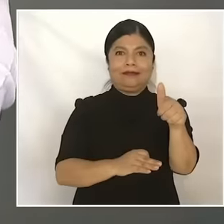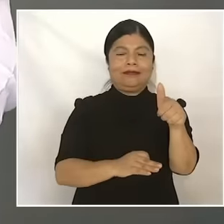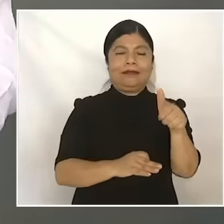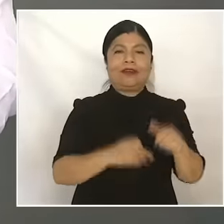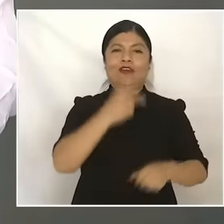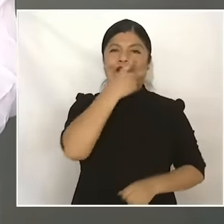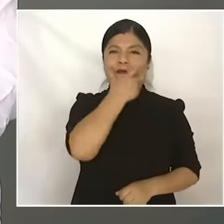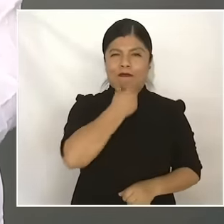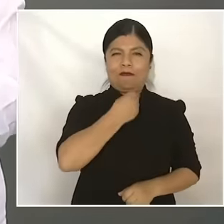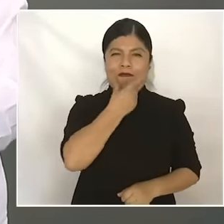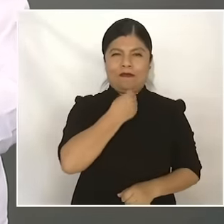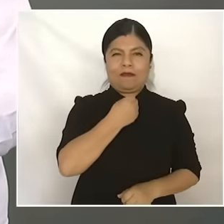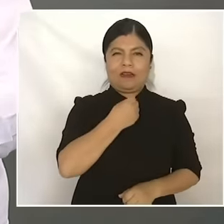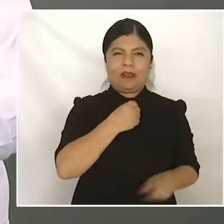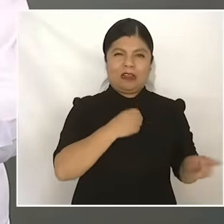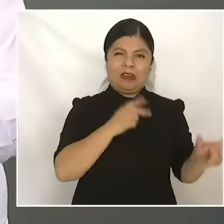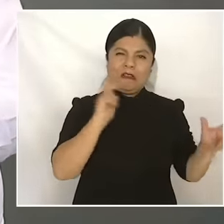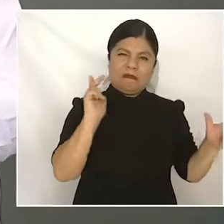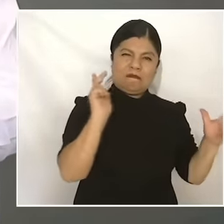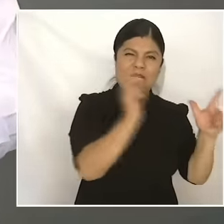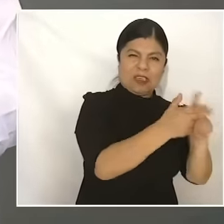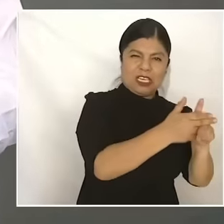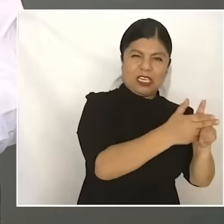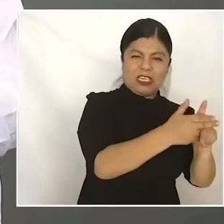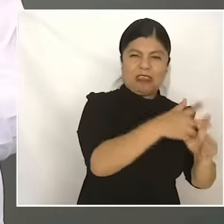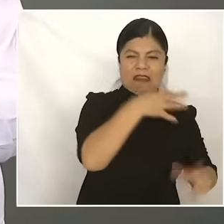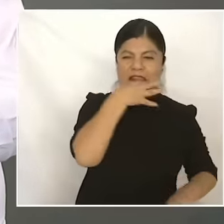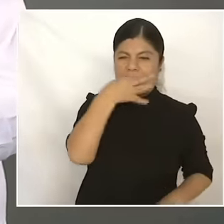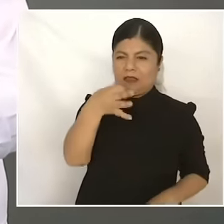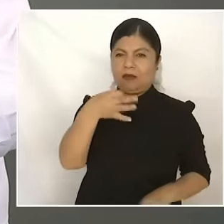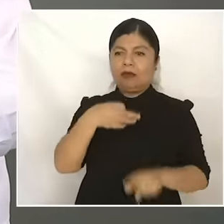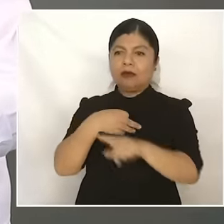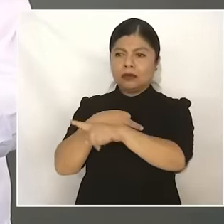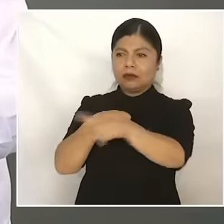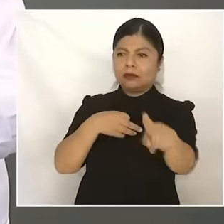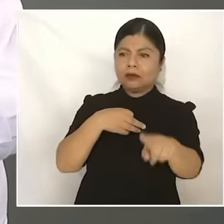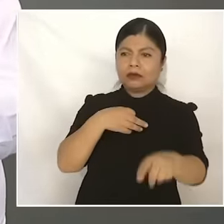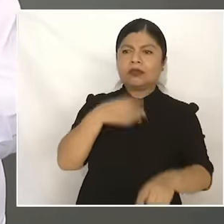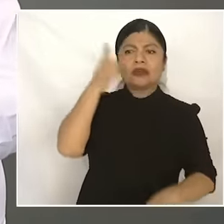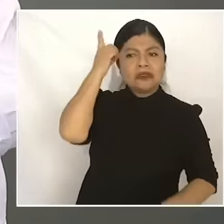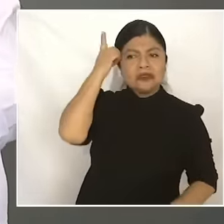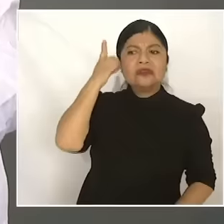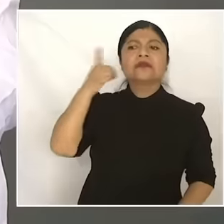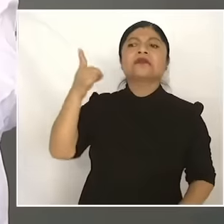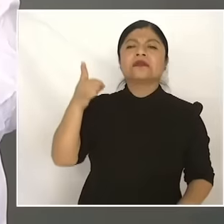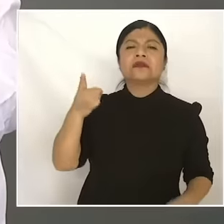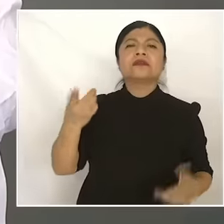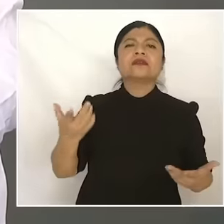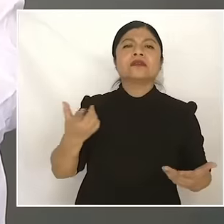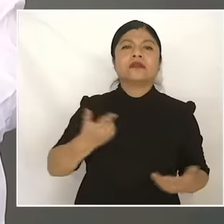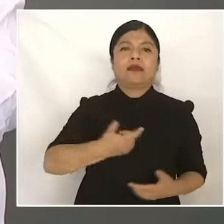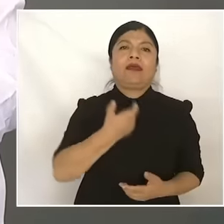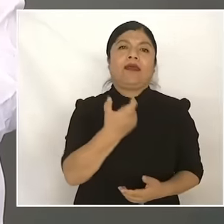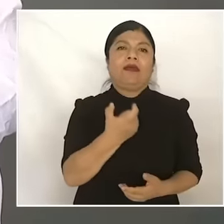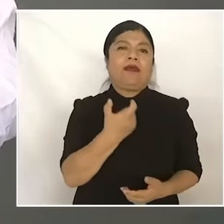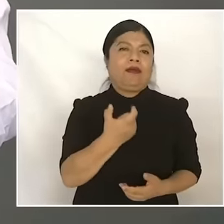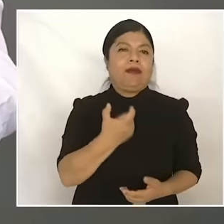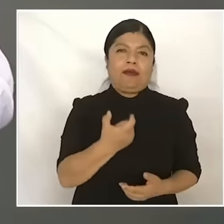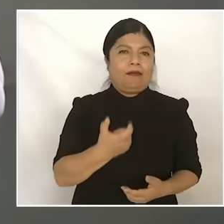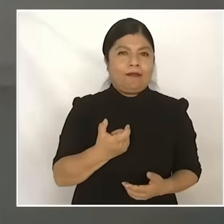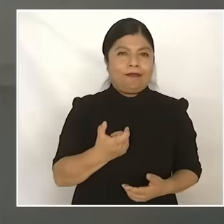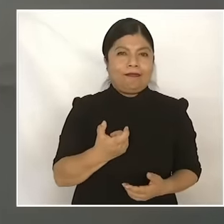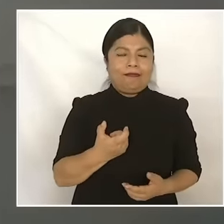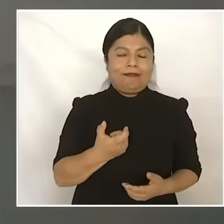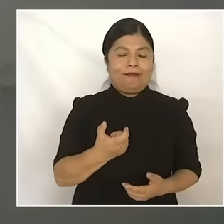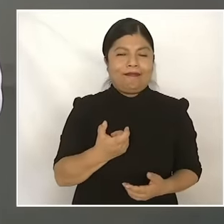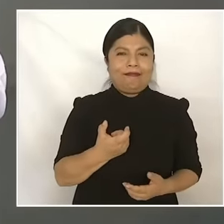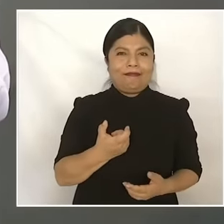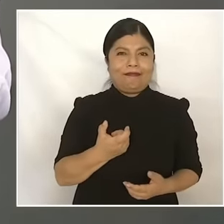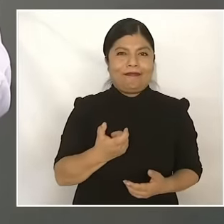the oligarchs that your only God is money, so they did not forgive him.